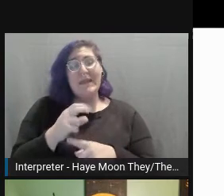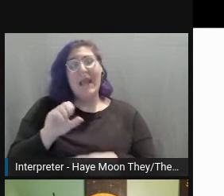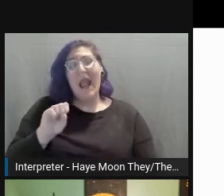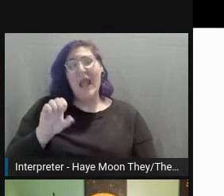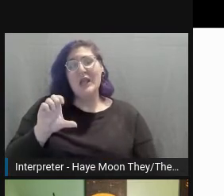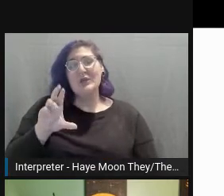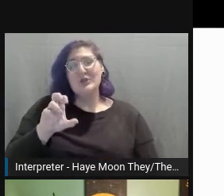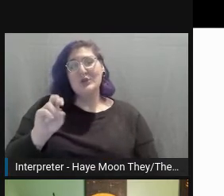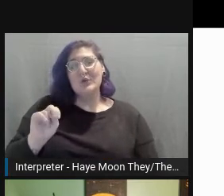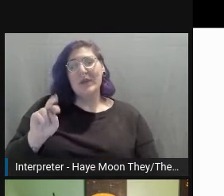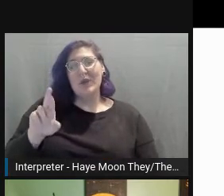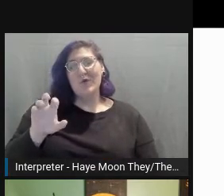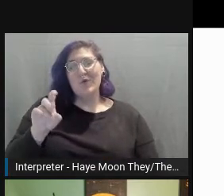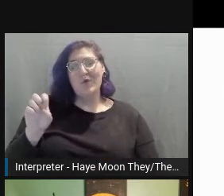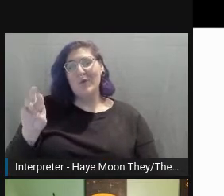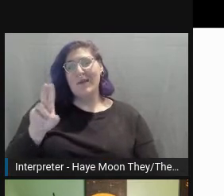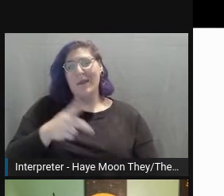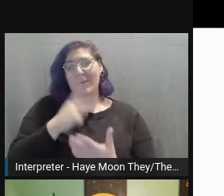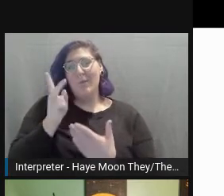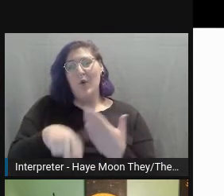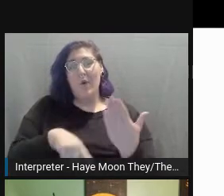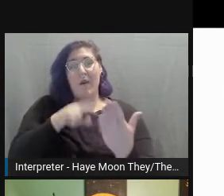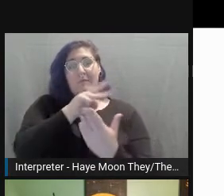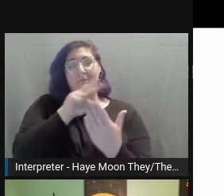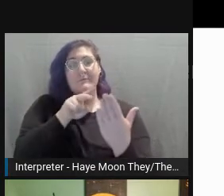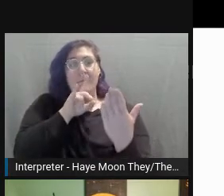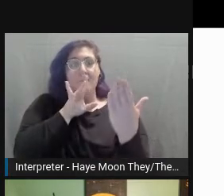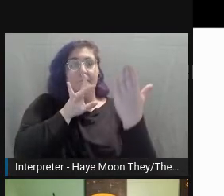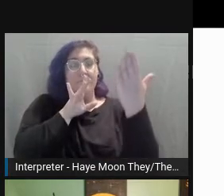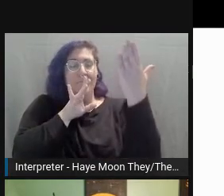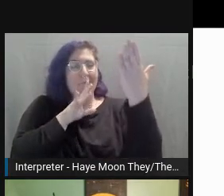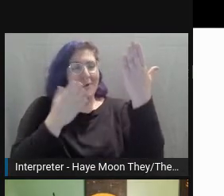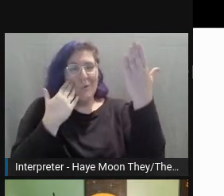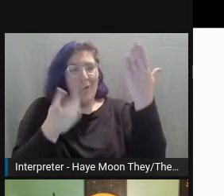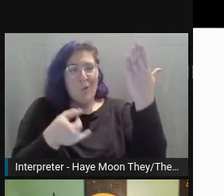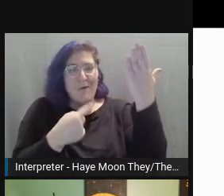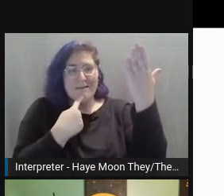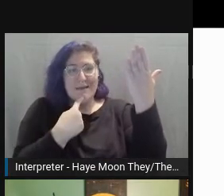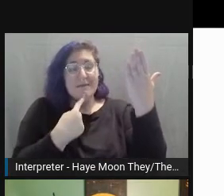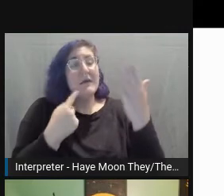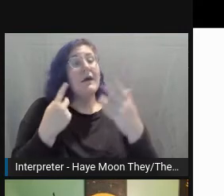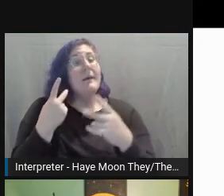You want to really be careful about using an image of text,